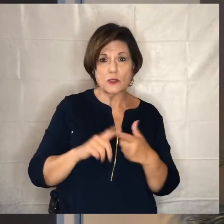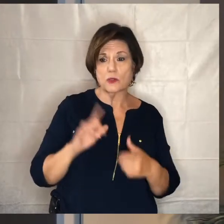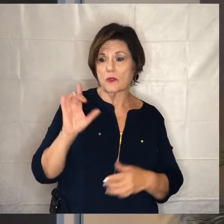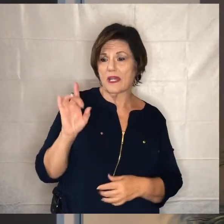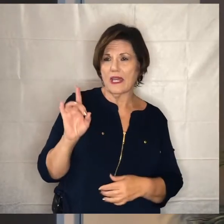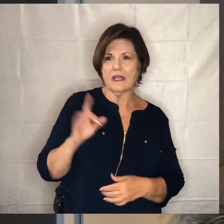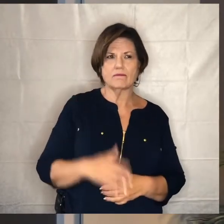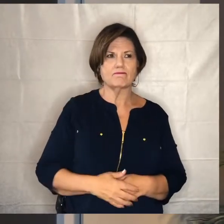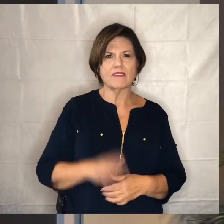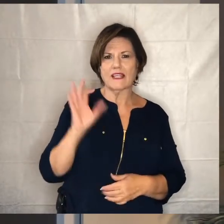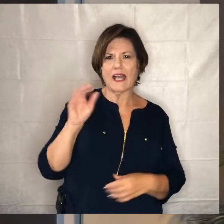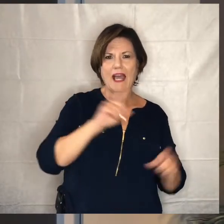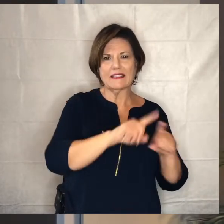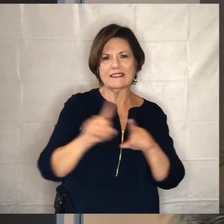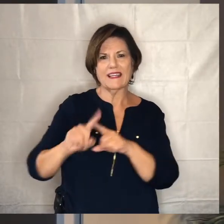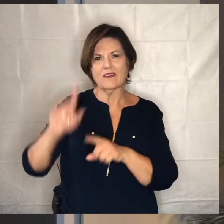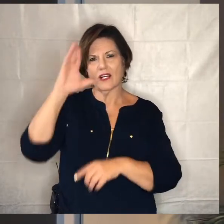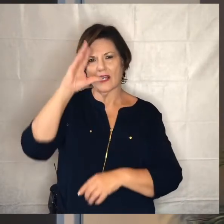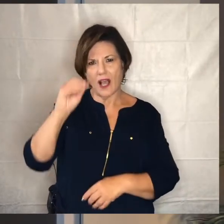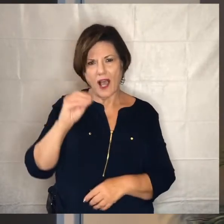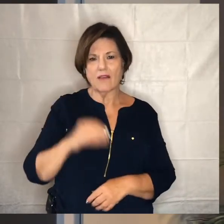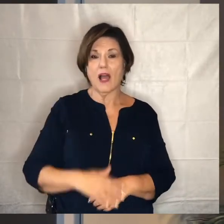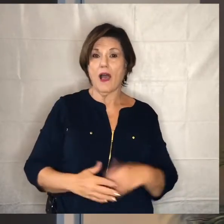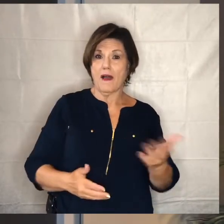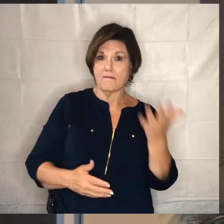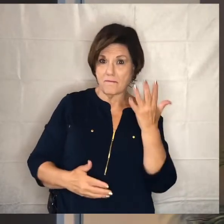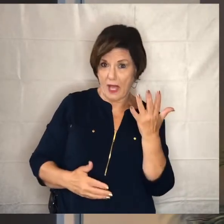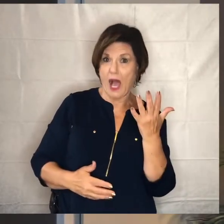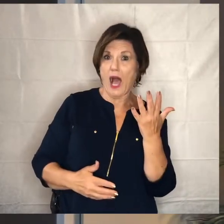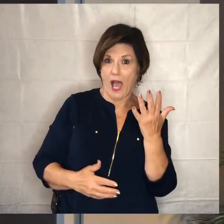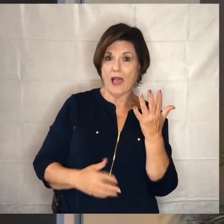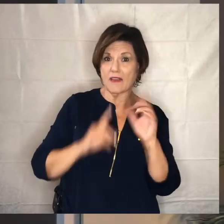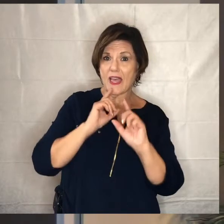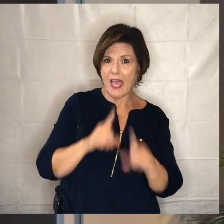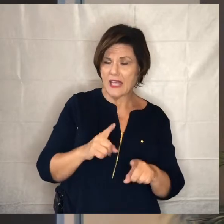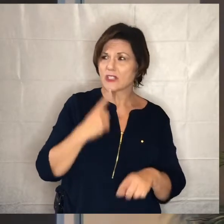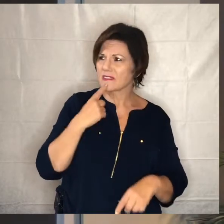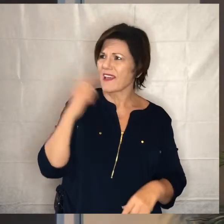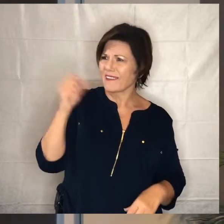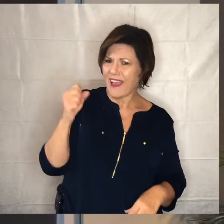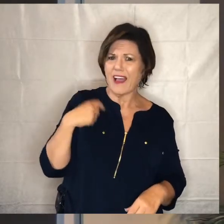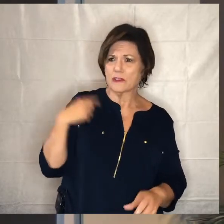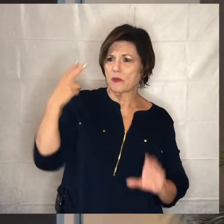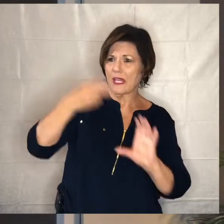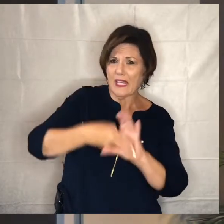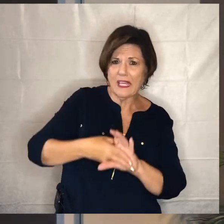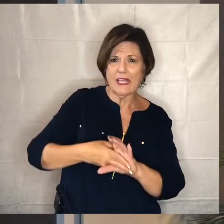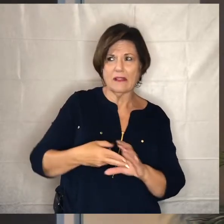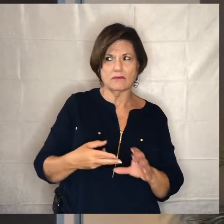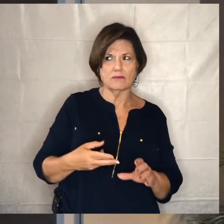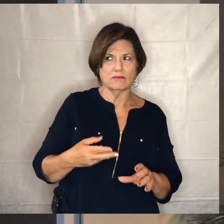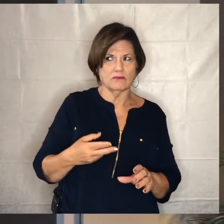nine different guys and i got heard back from five of them and they said yeah we're in we don't really know what we're in for but we're